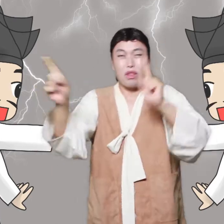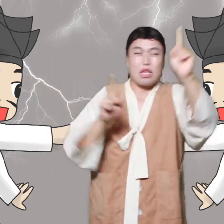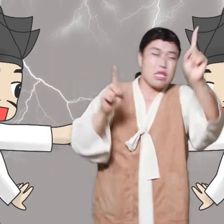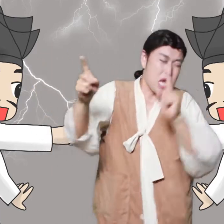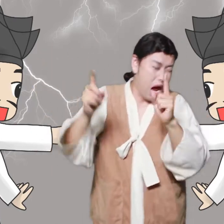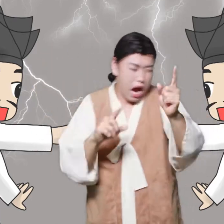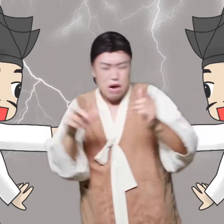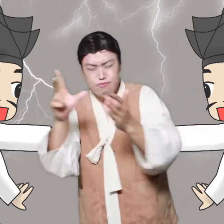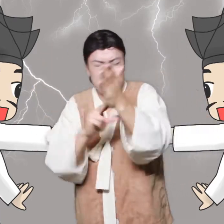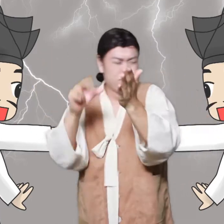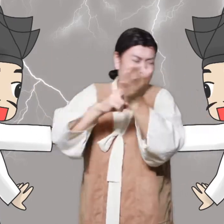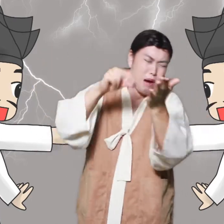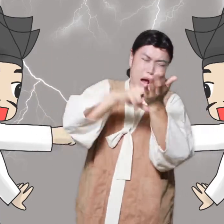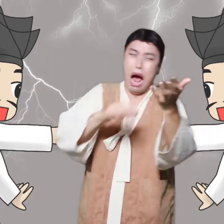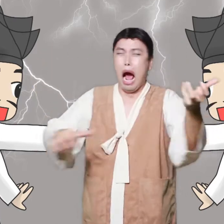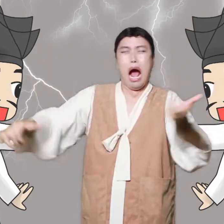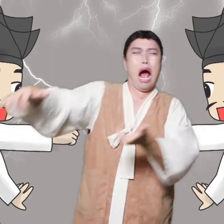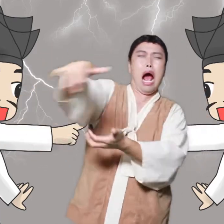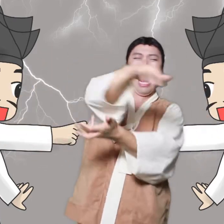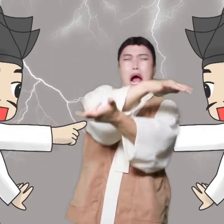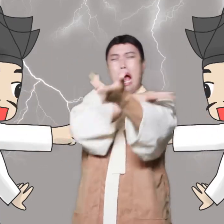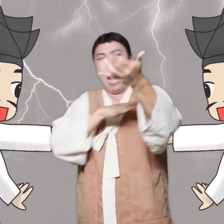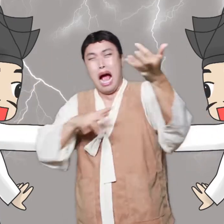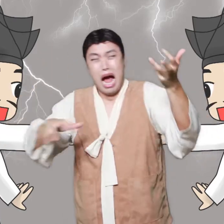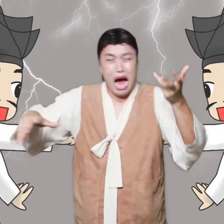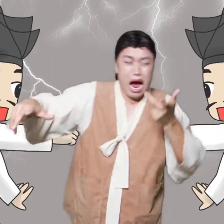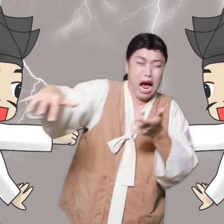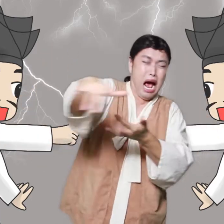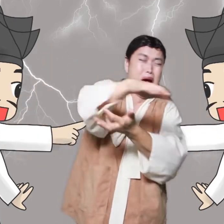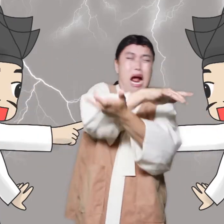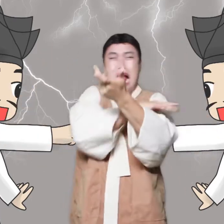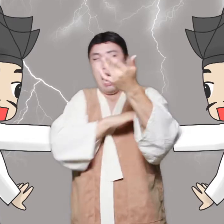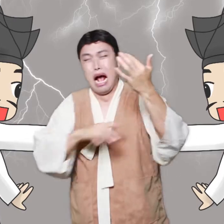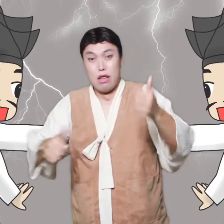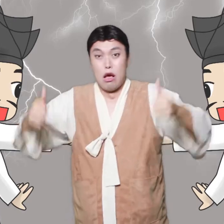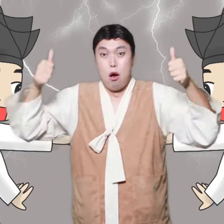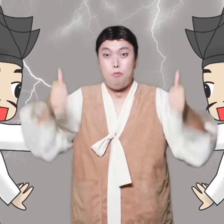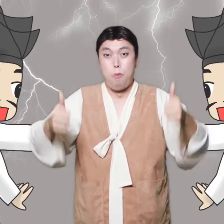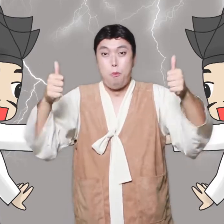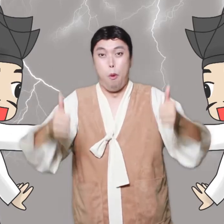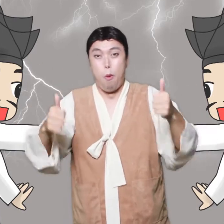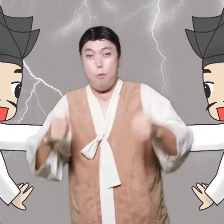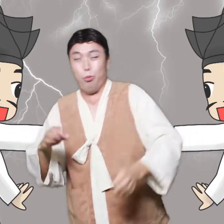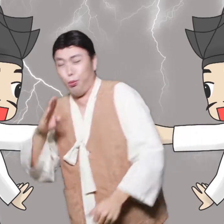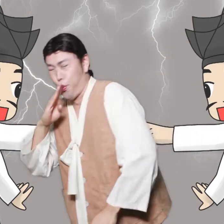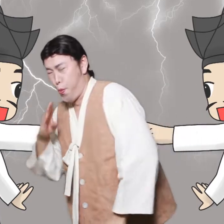The fake robber went to the real robber's house. Everyone in the bullpen went crazy.